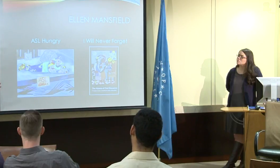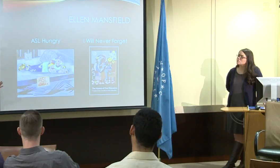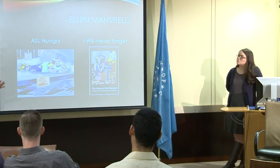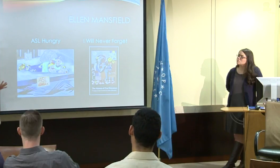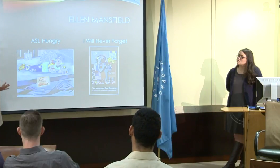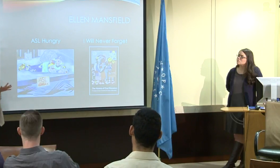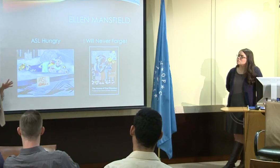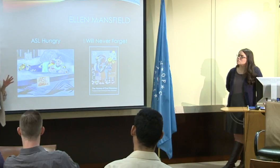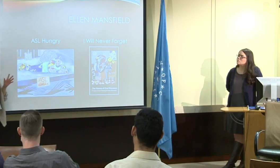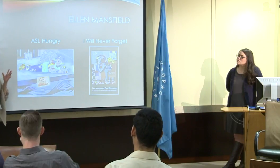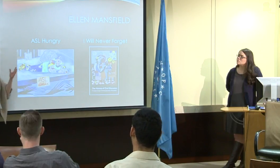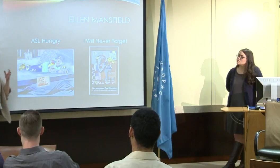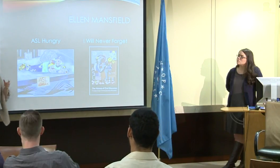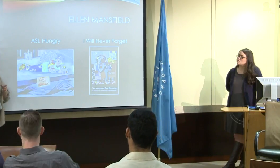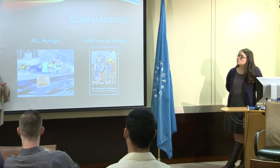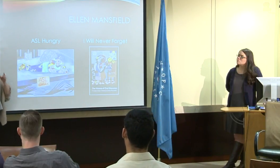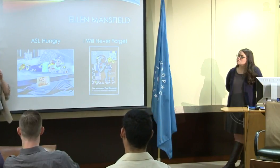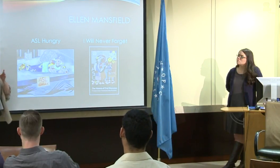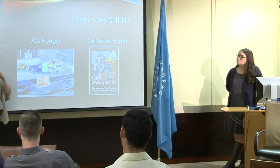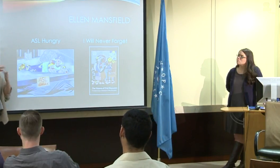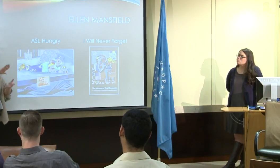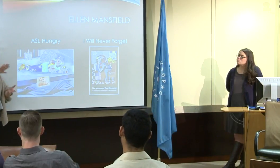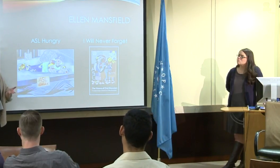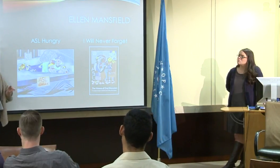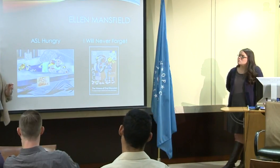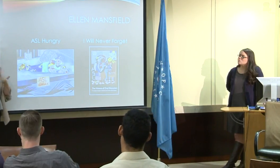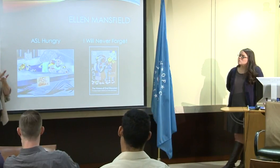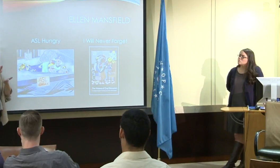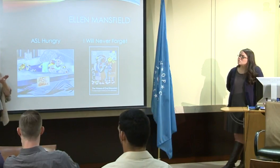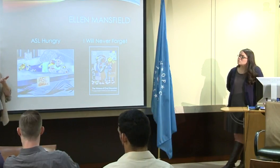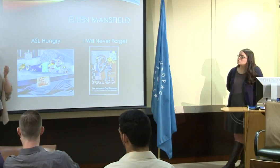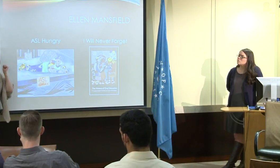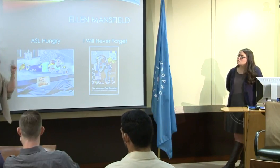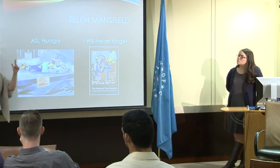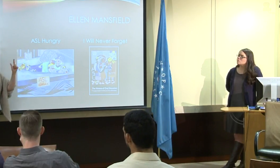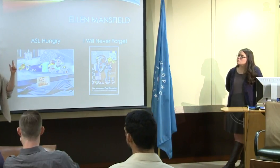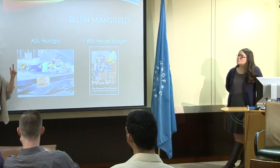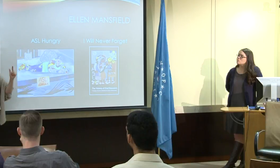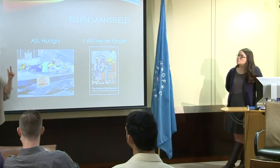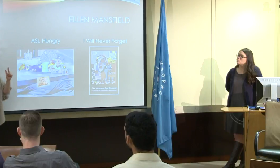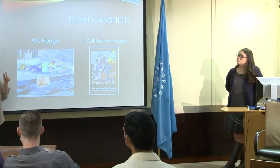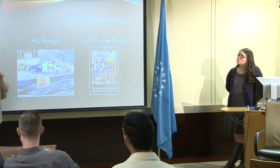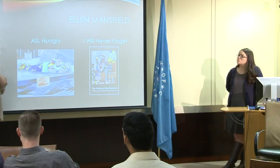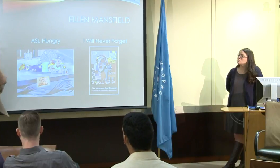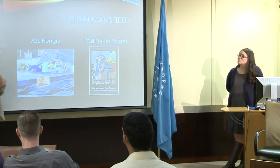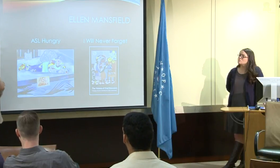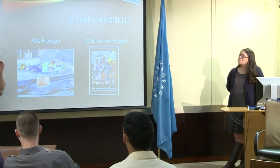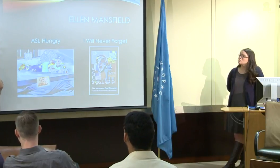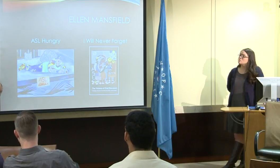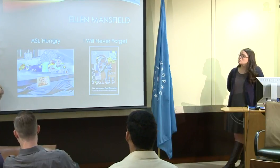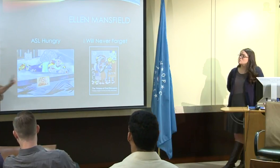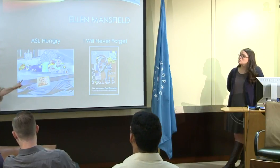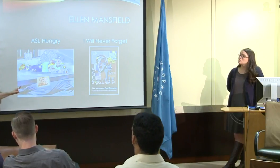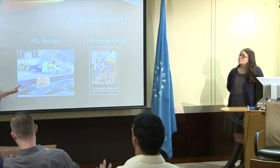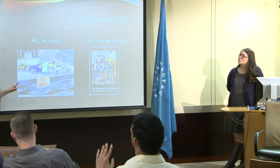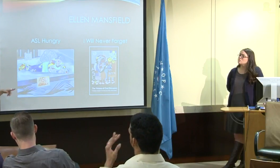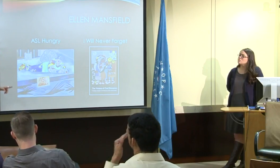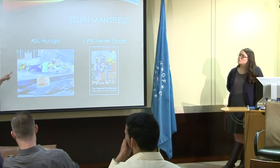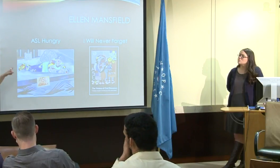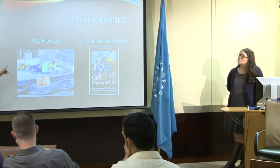And that's one of the effects that deaf people do know in society. And the goal, from this artist's view,